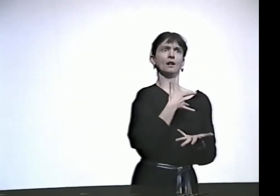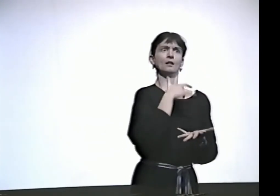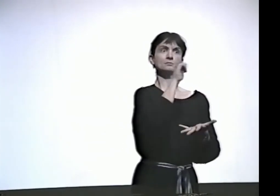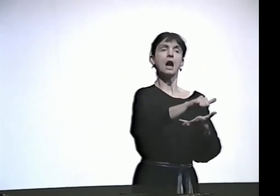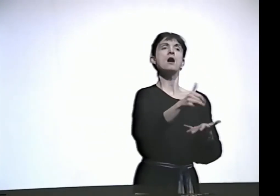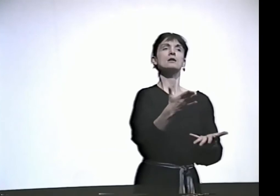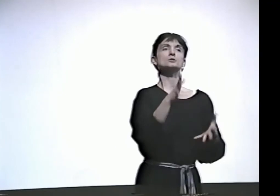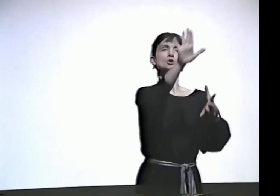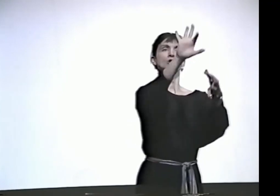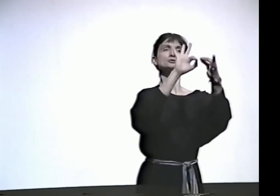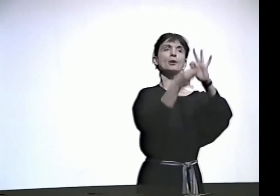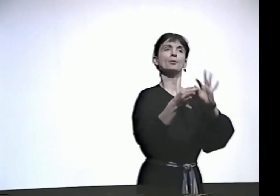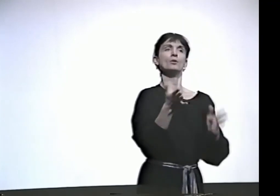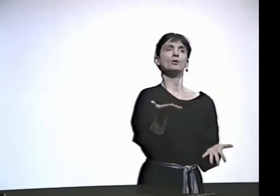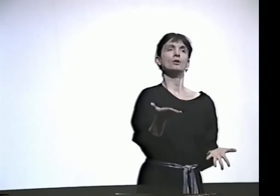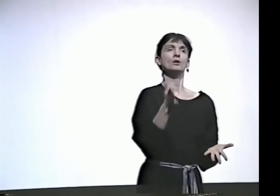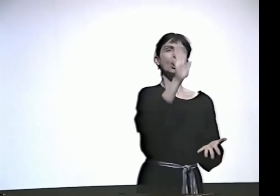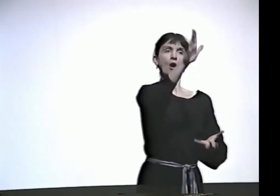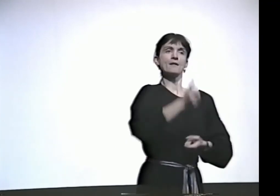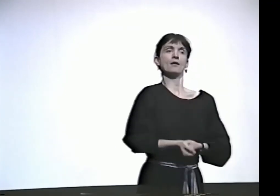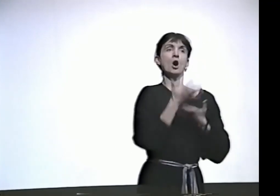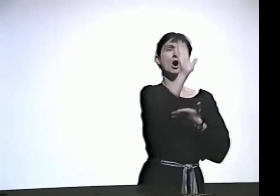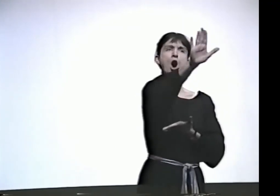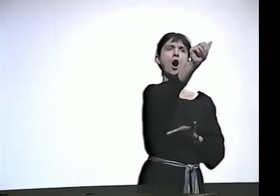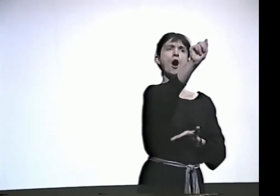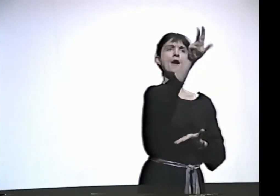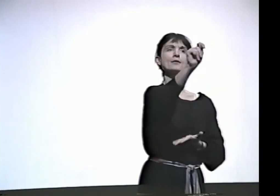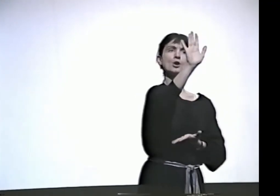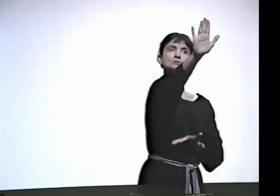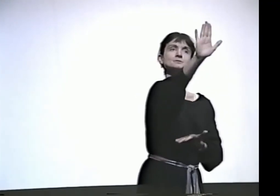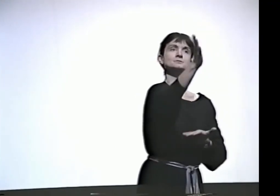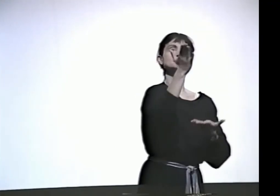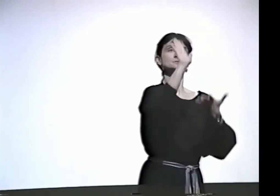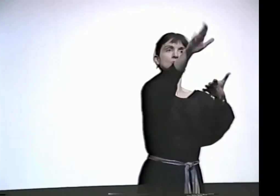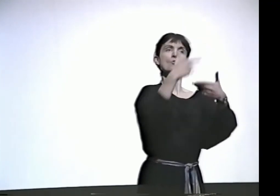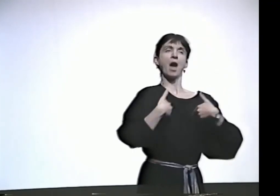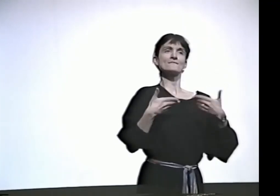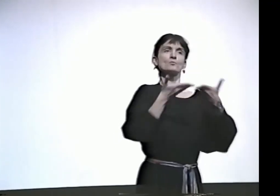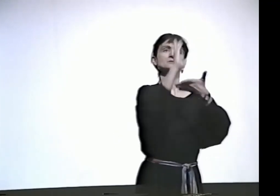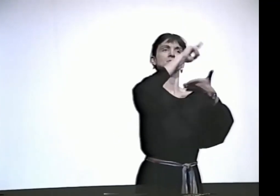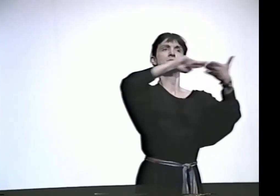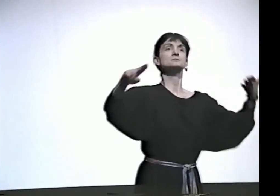IF YOU EXPRESS YOUR FEELINGS THAT WAY AND THAT'S YOUR INTERPRETATION AND THAT'S YOUR ART,